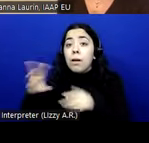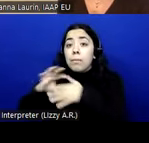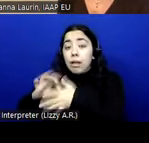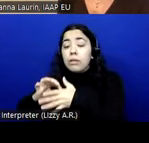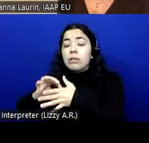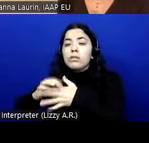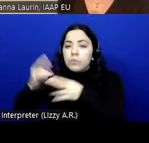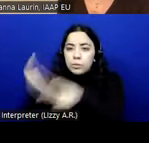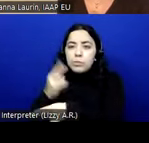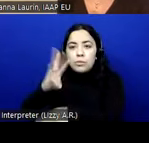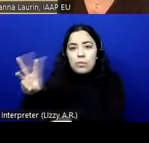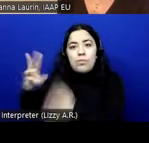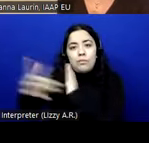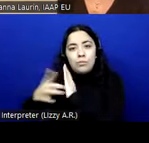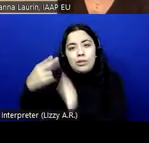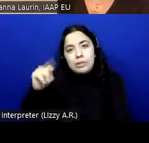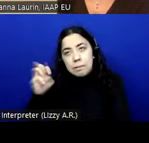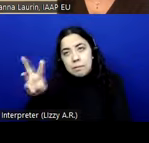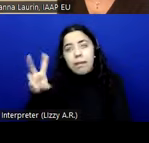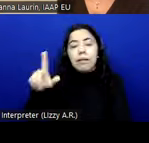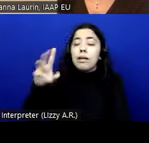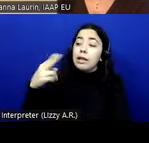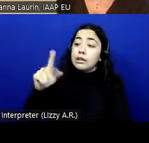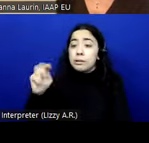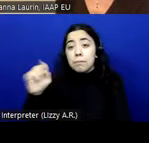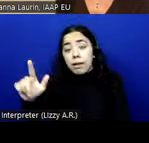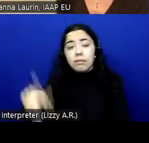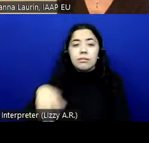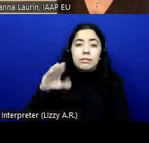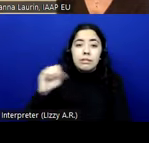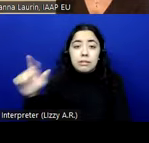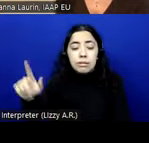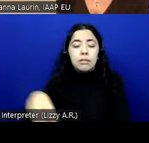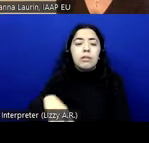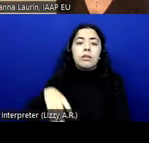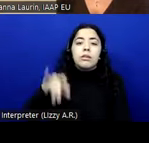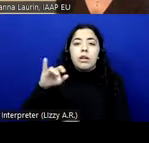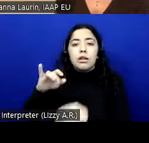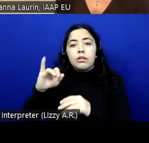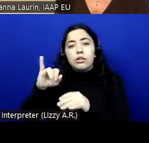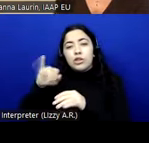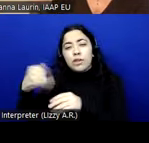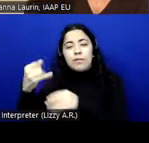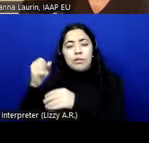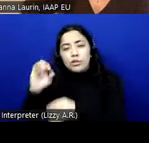technologies, ACML, ASS, JavaScript. It is interpreted by a web browser,